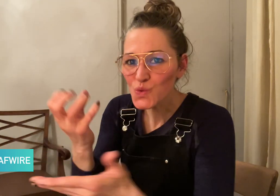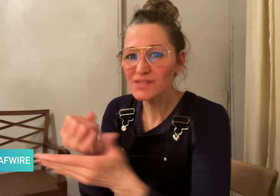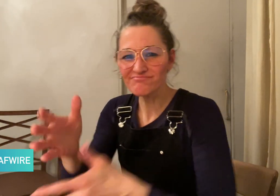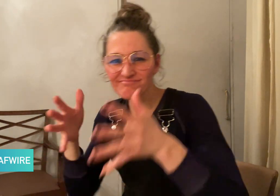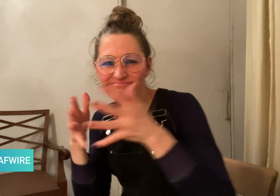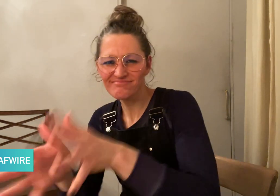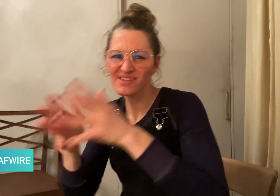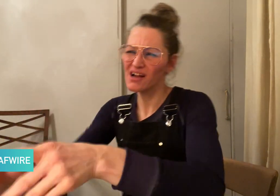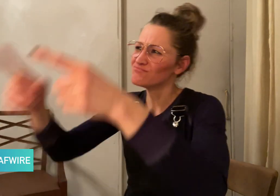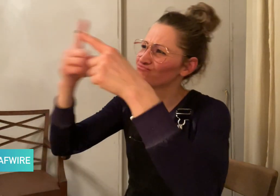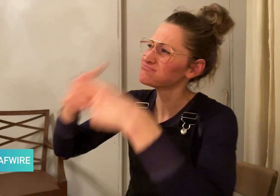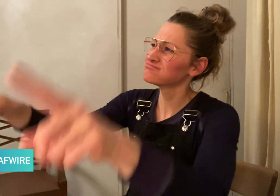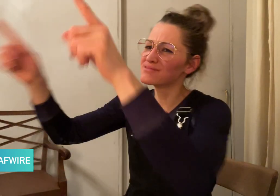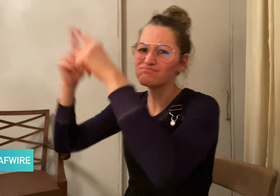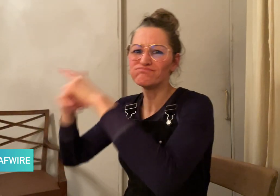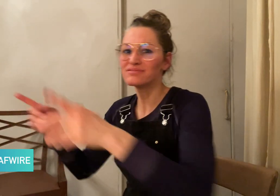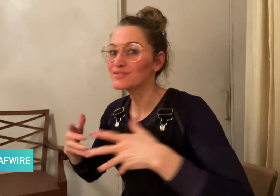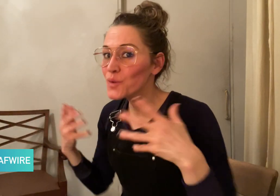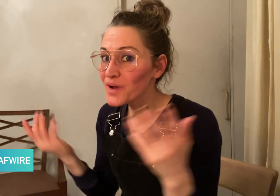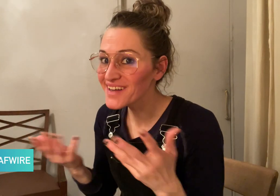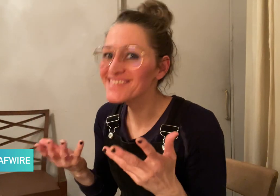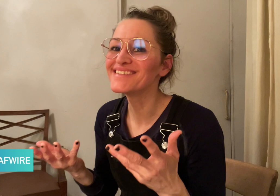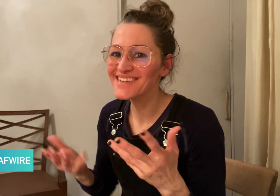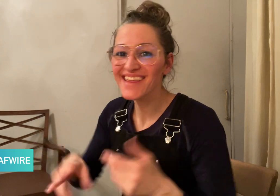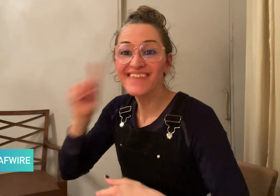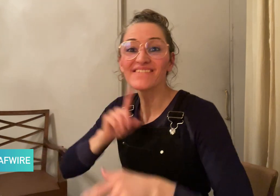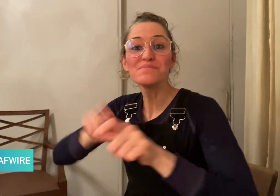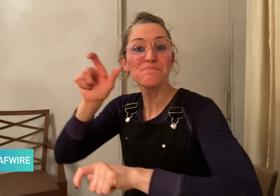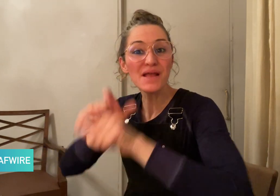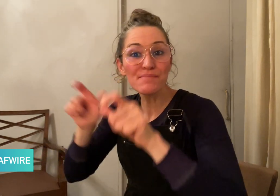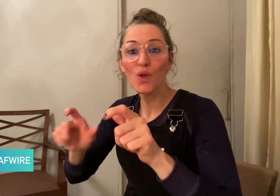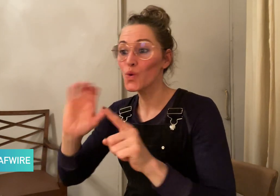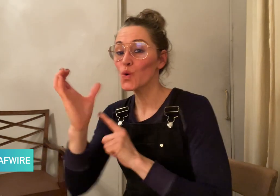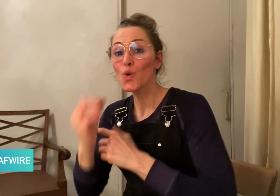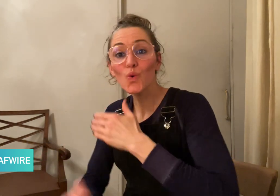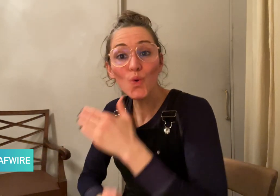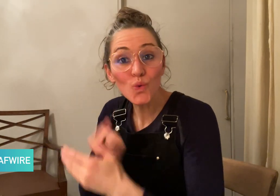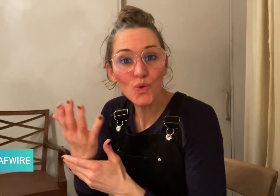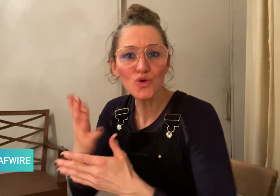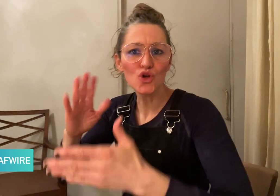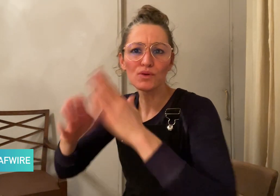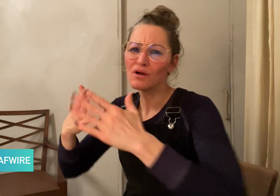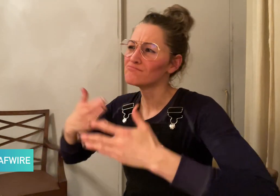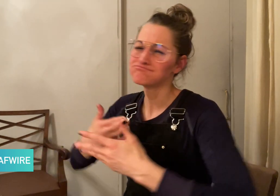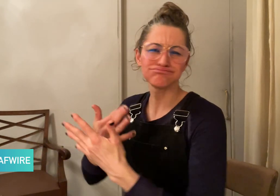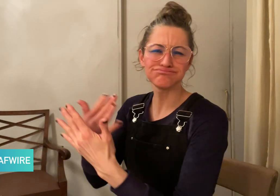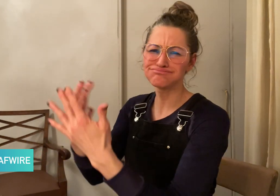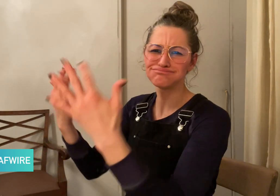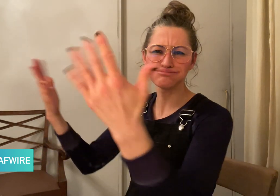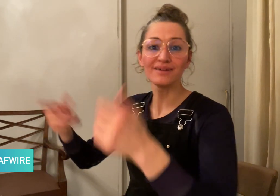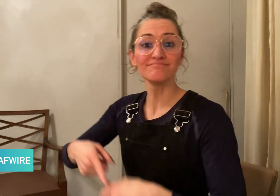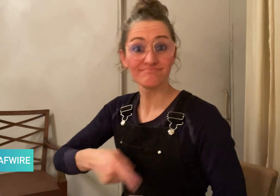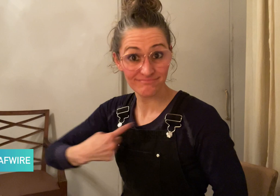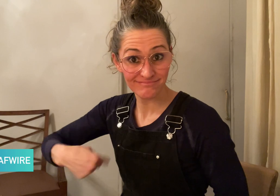about Deaf people, culture, and communities around the world.